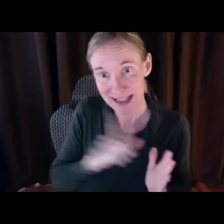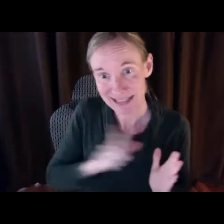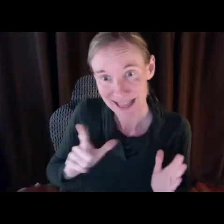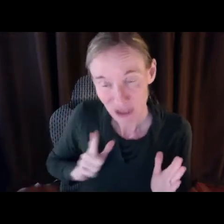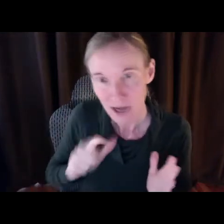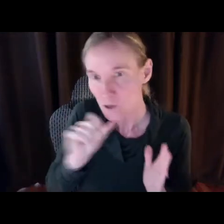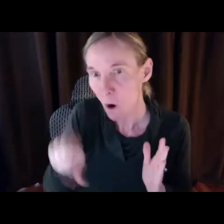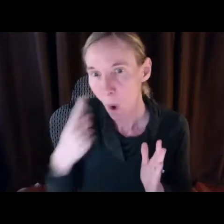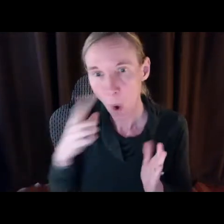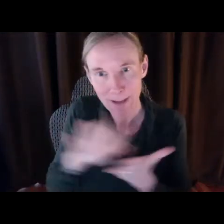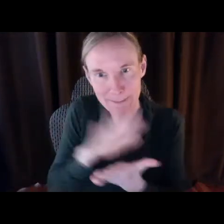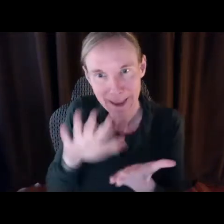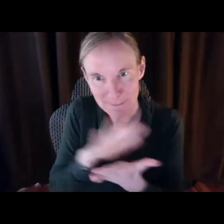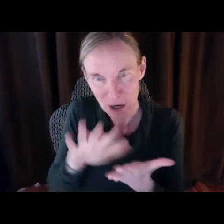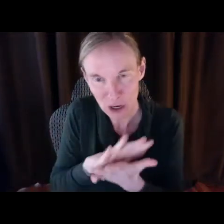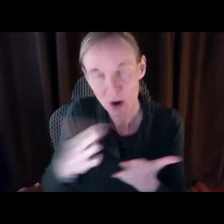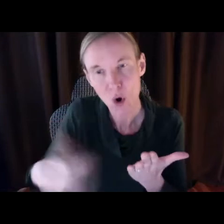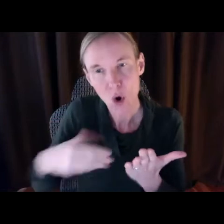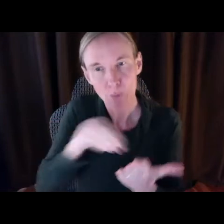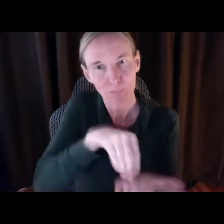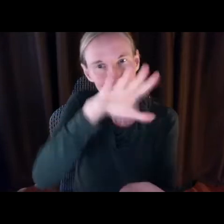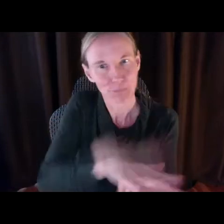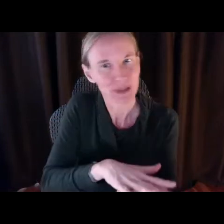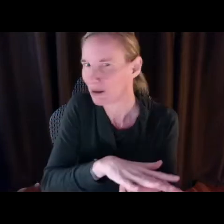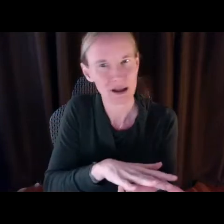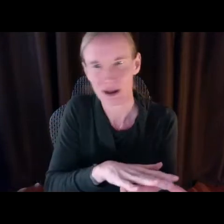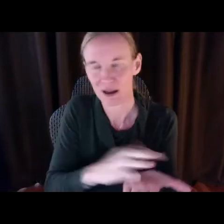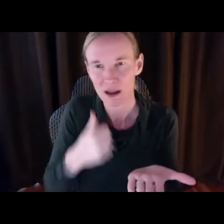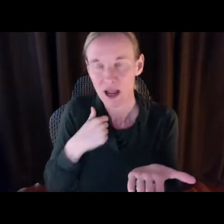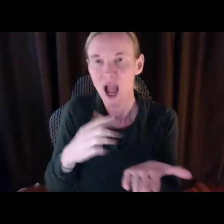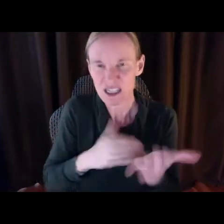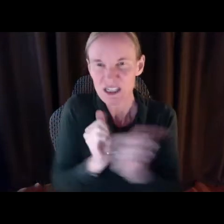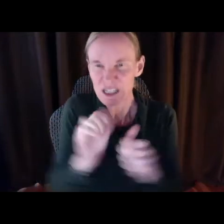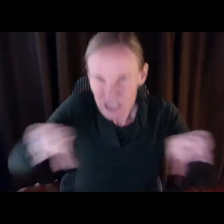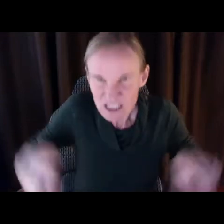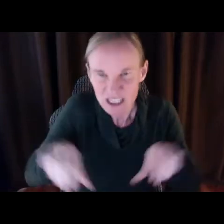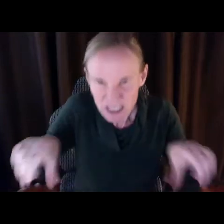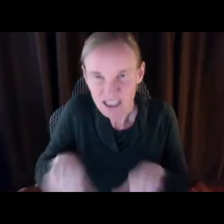work/life balance for all of you. I'm proud to cofound Senator May's legislation and not just put my name on a